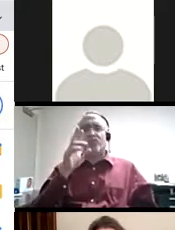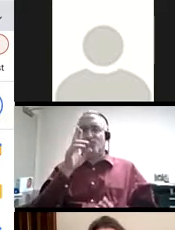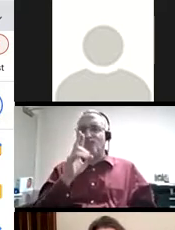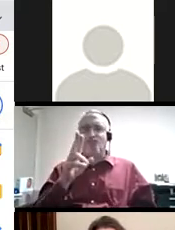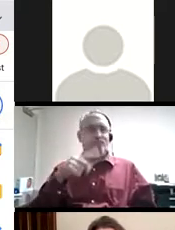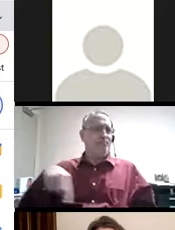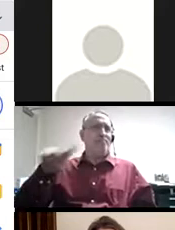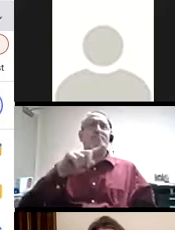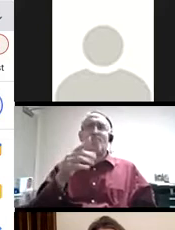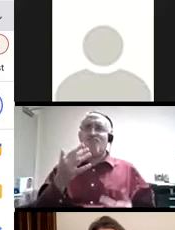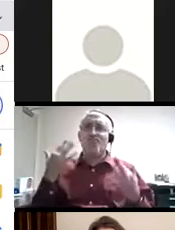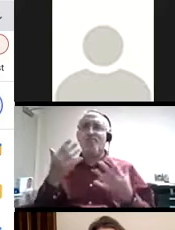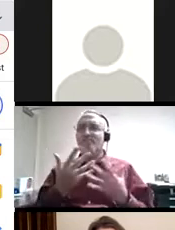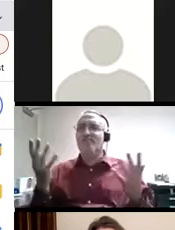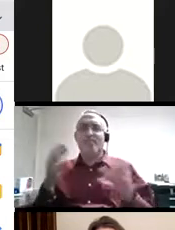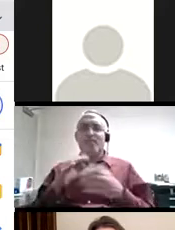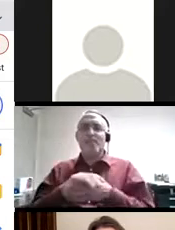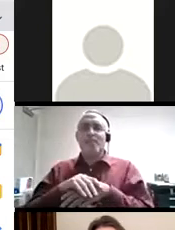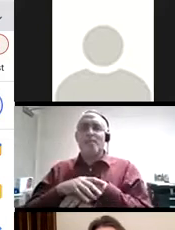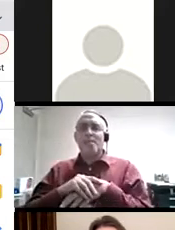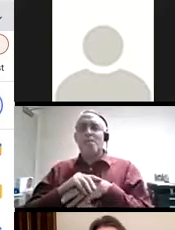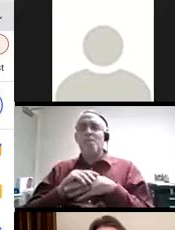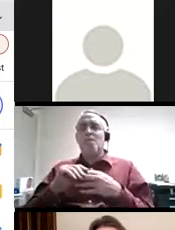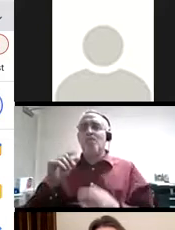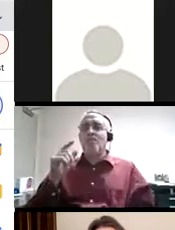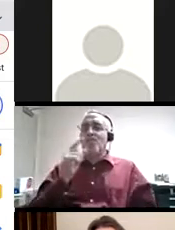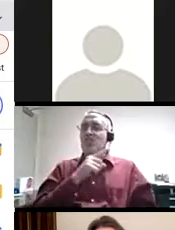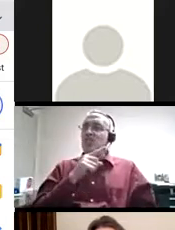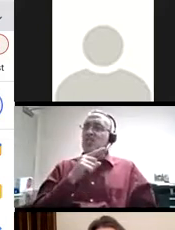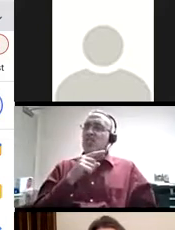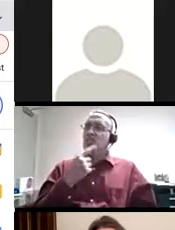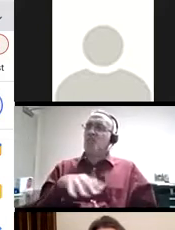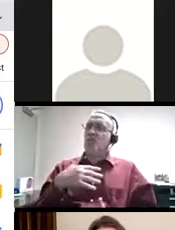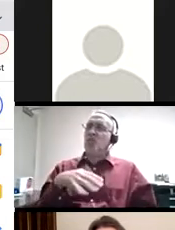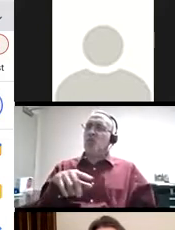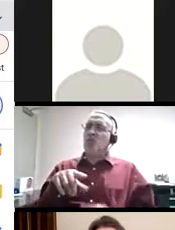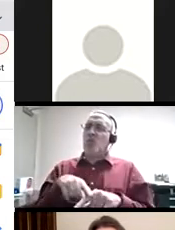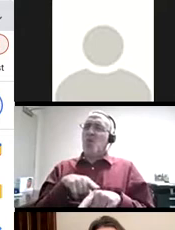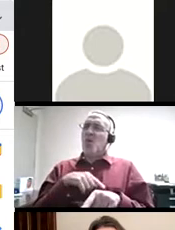and she's super respected by her peers for her artistic abilities, she took like a